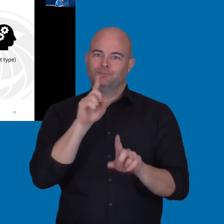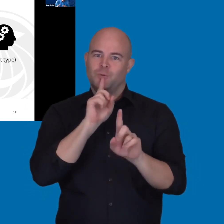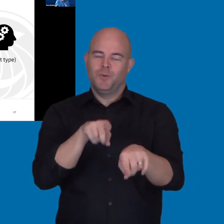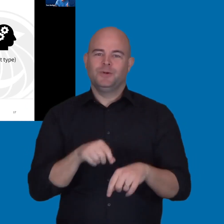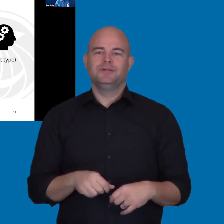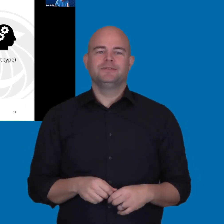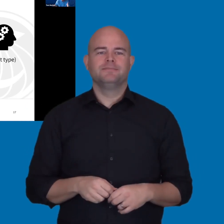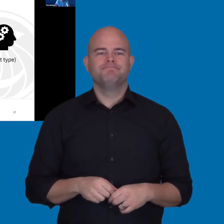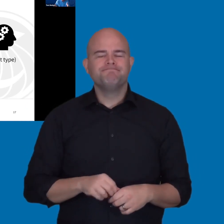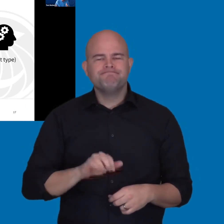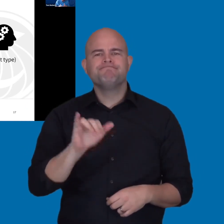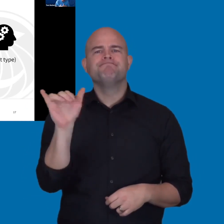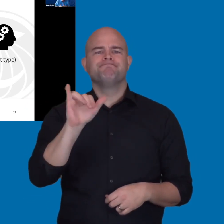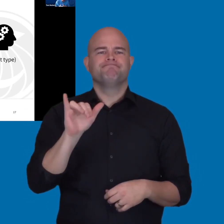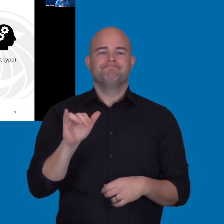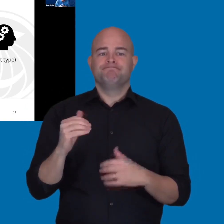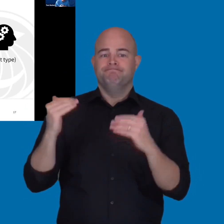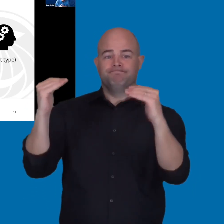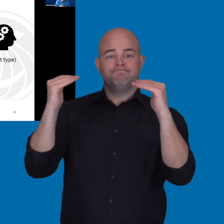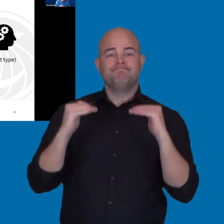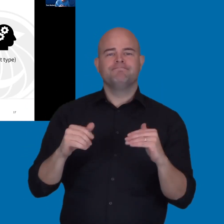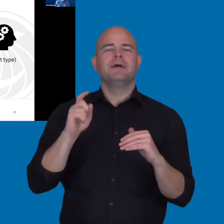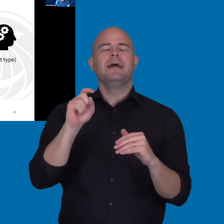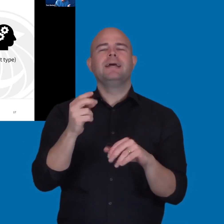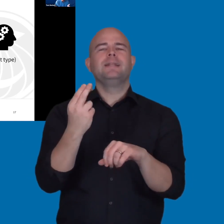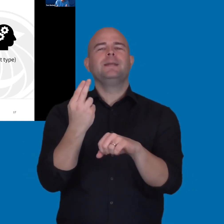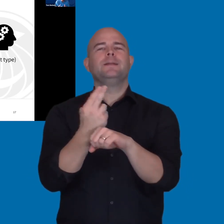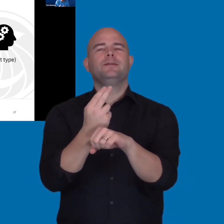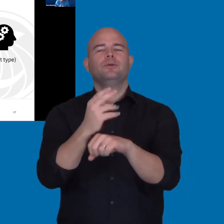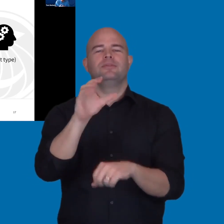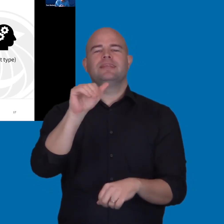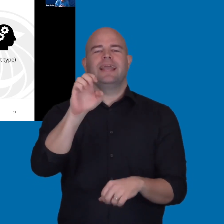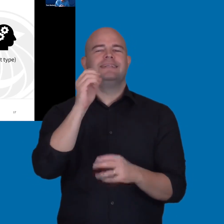I know when I was a procurement officer I would get requests to buy technology.